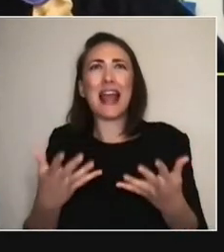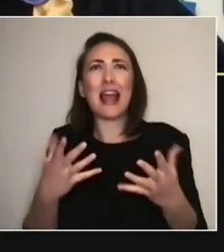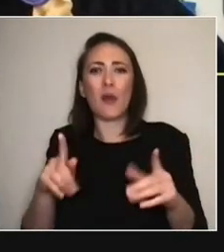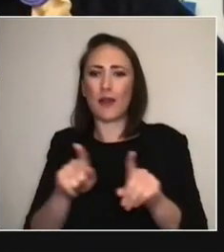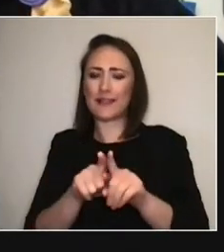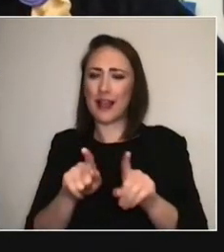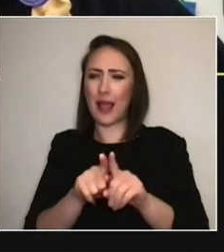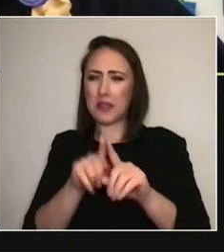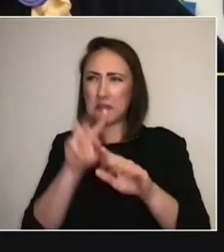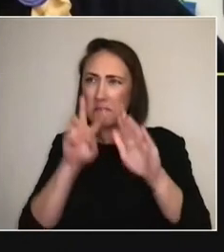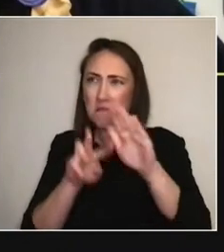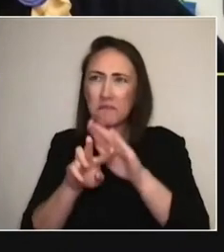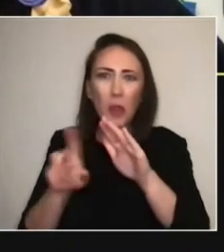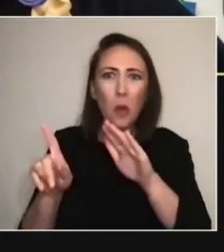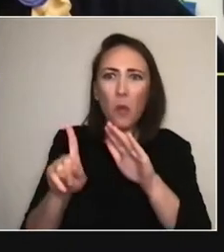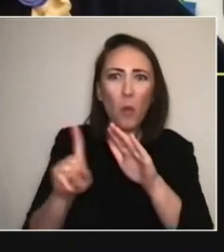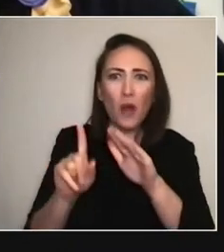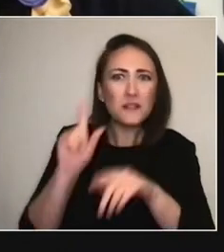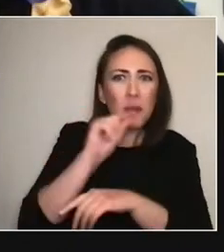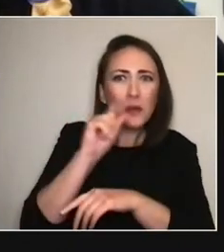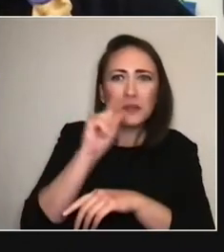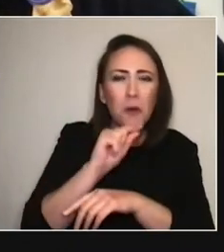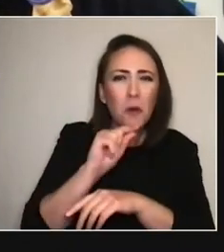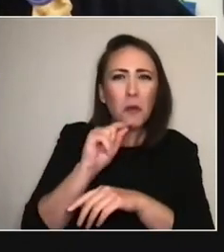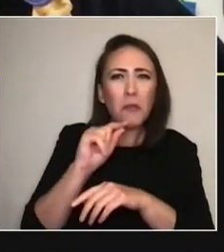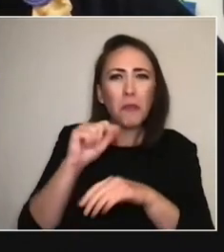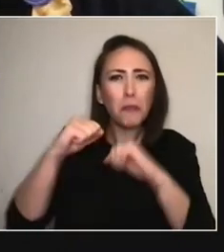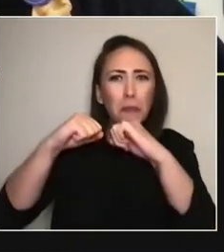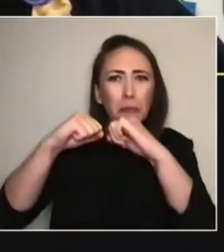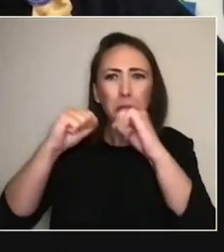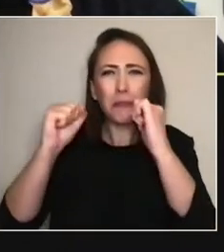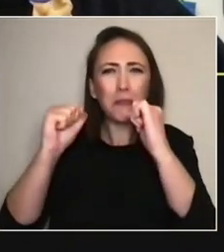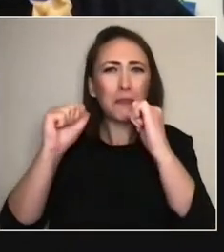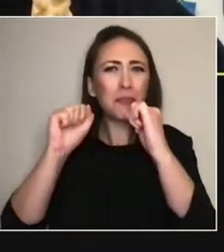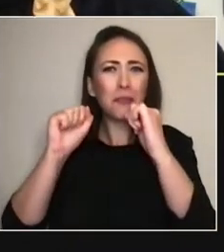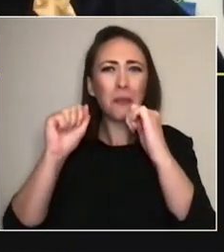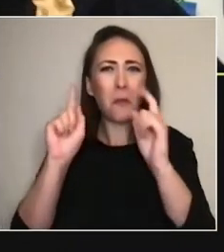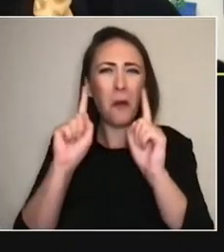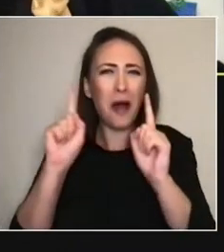It feels like they're just seems to be room for more.